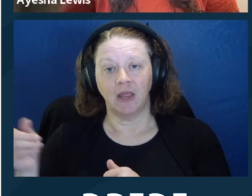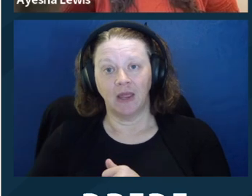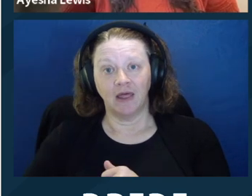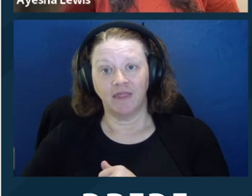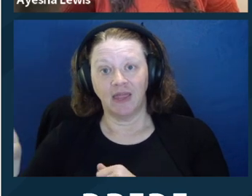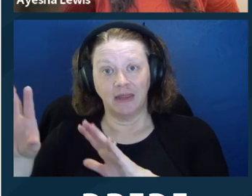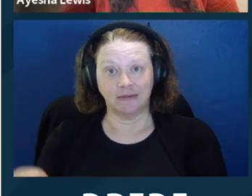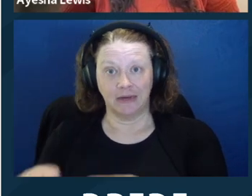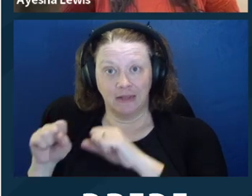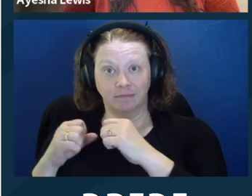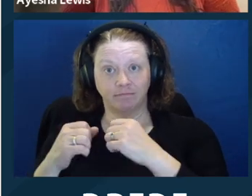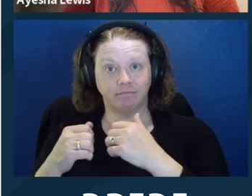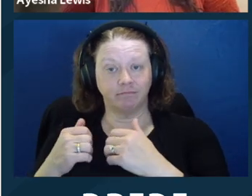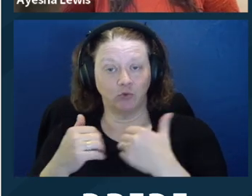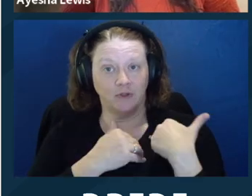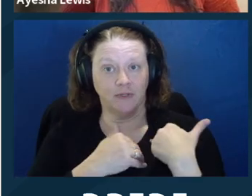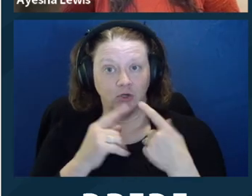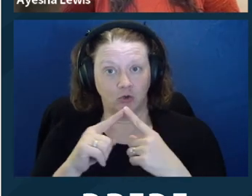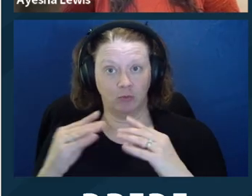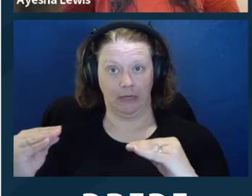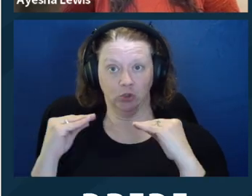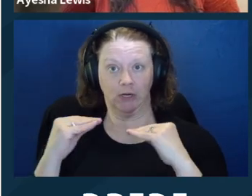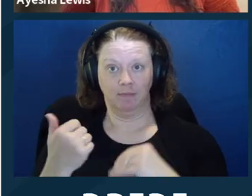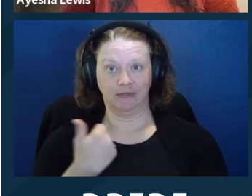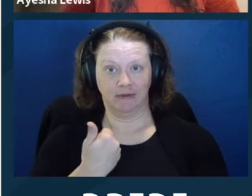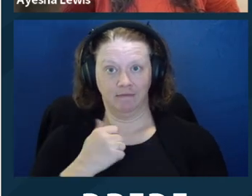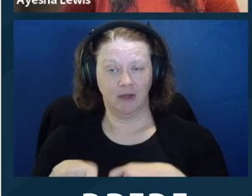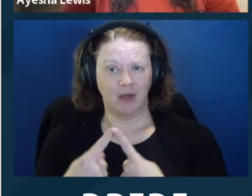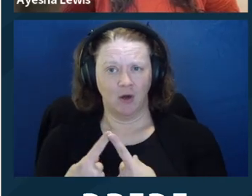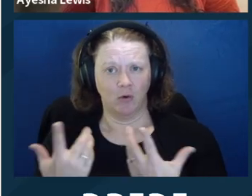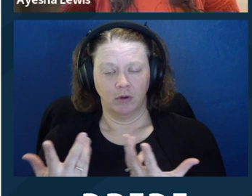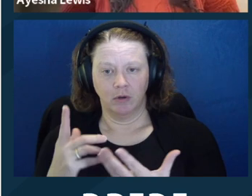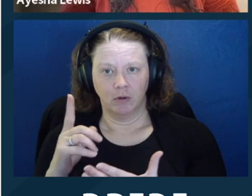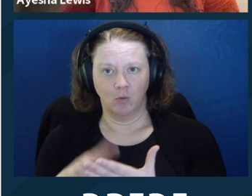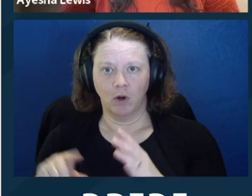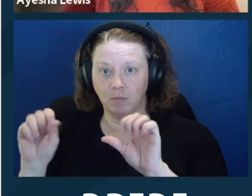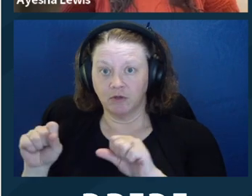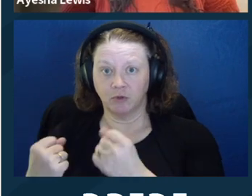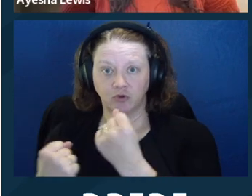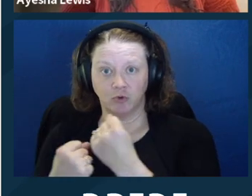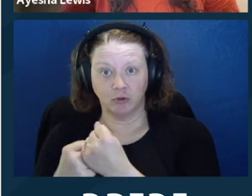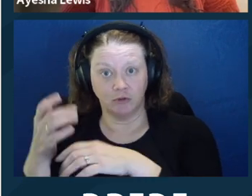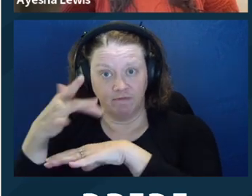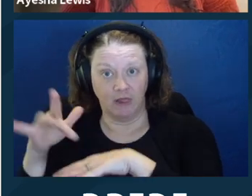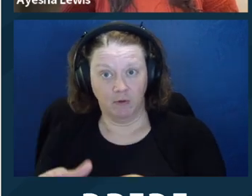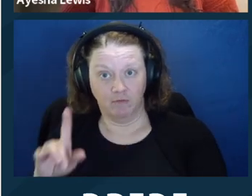to supports, and also them taking on themselves the duty of educating themselves about what